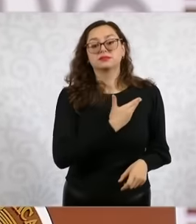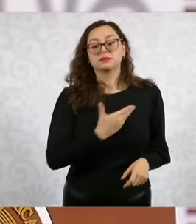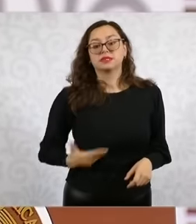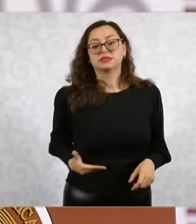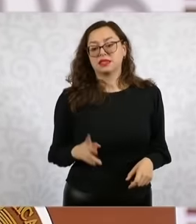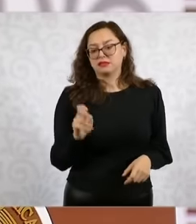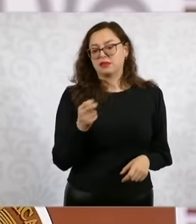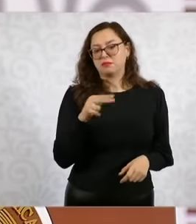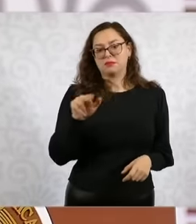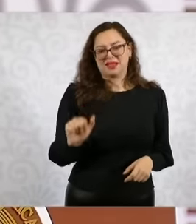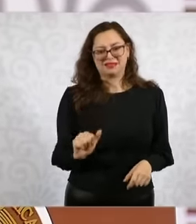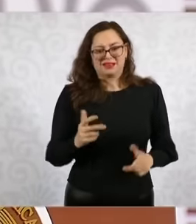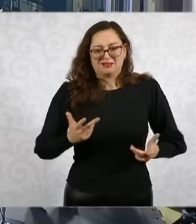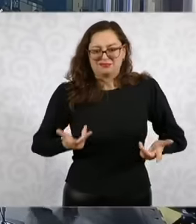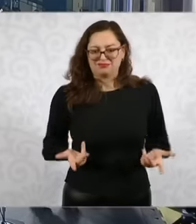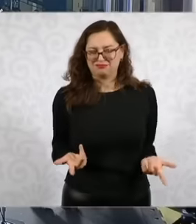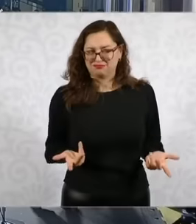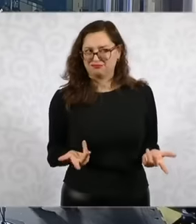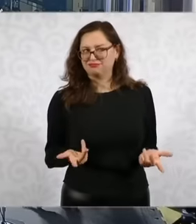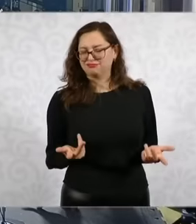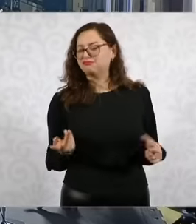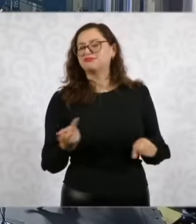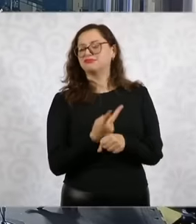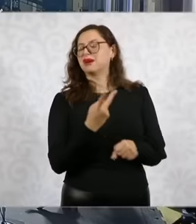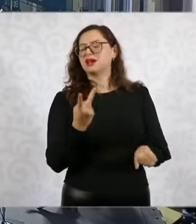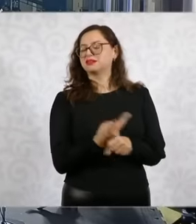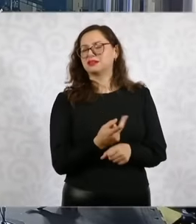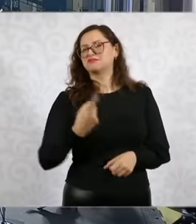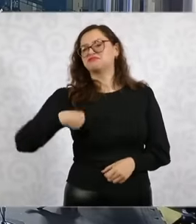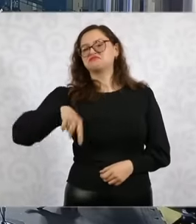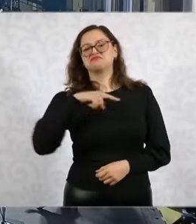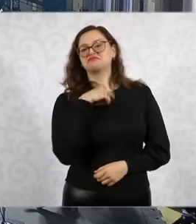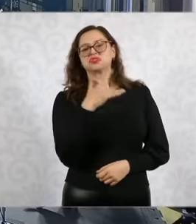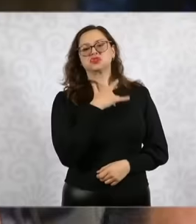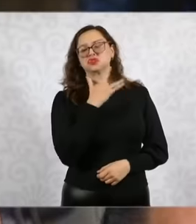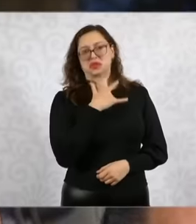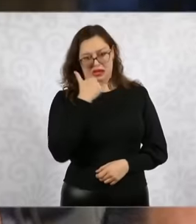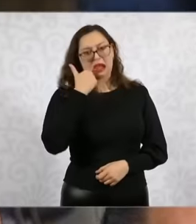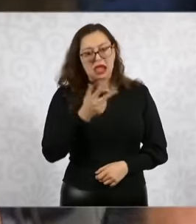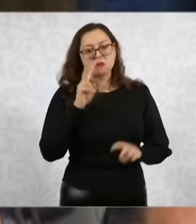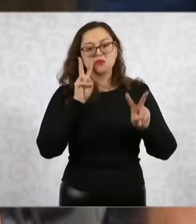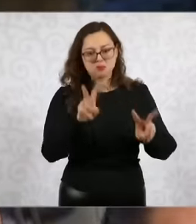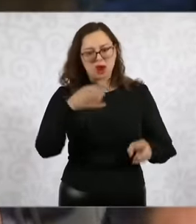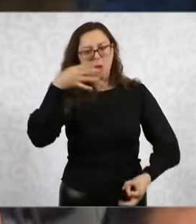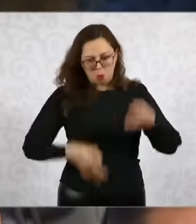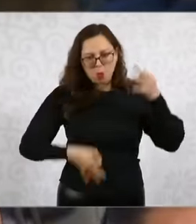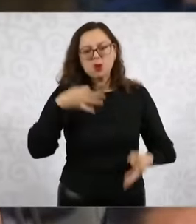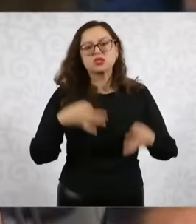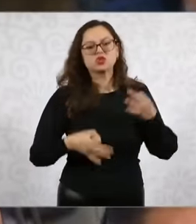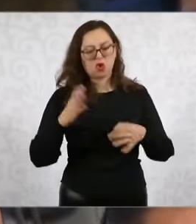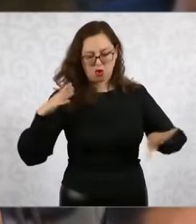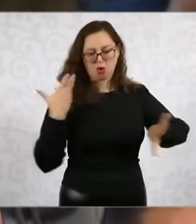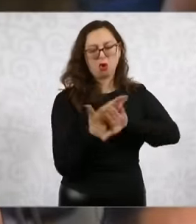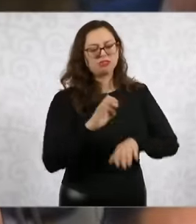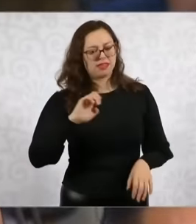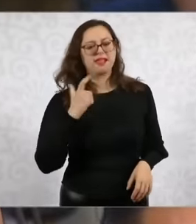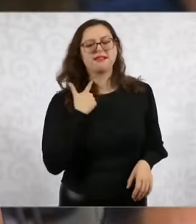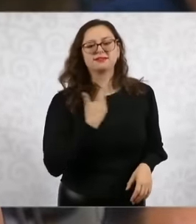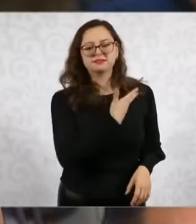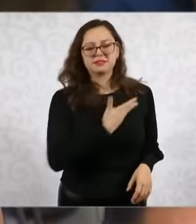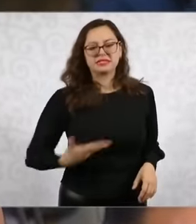Nieto, what does the president say to those of us who are left wanting justice through this